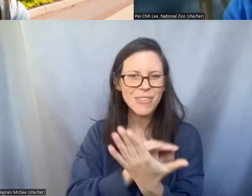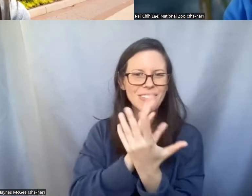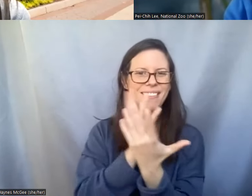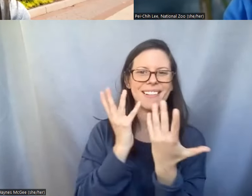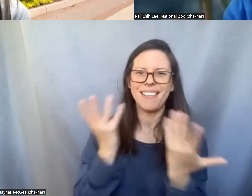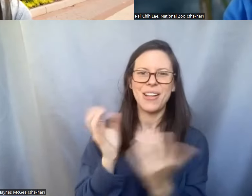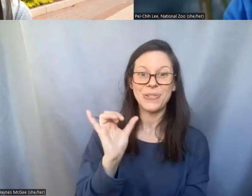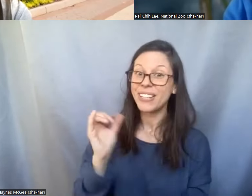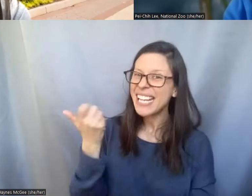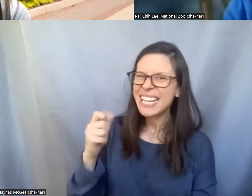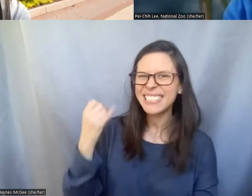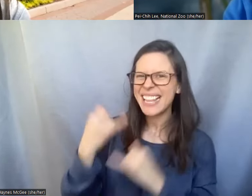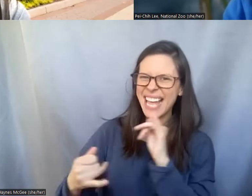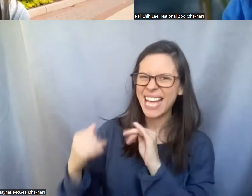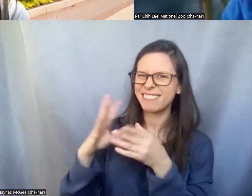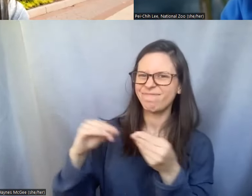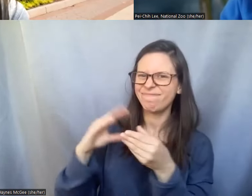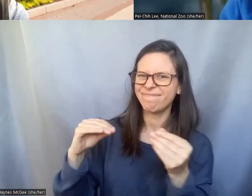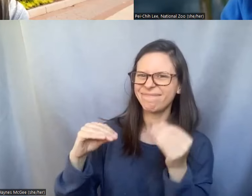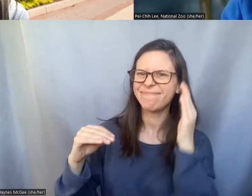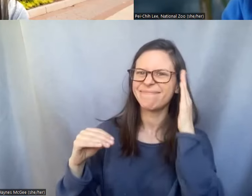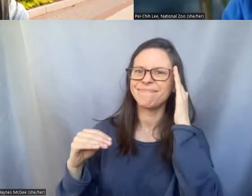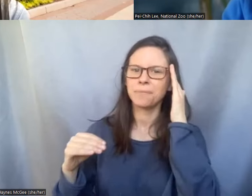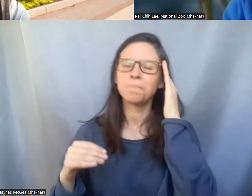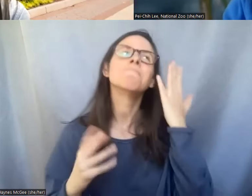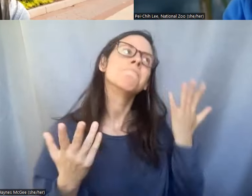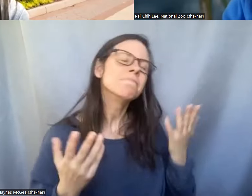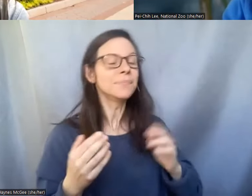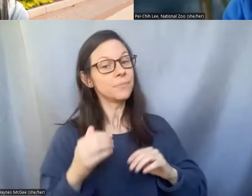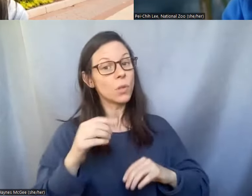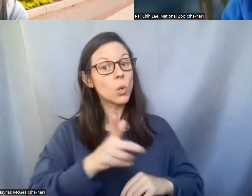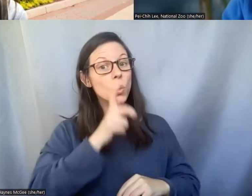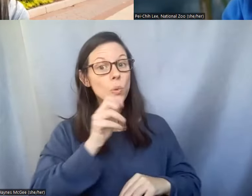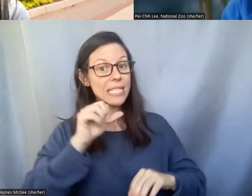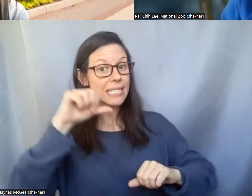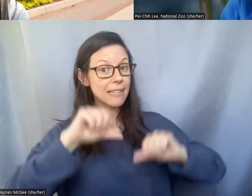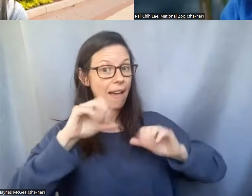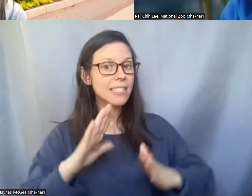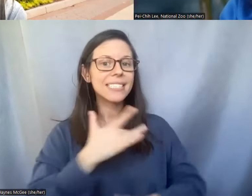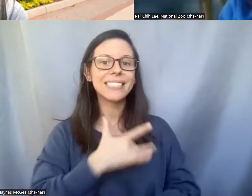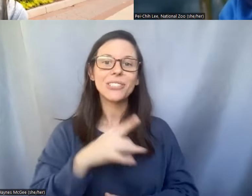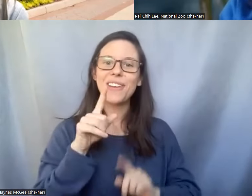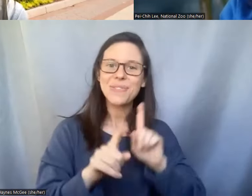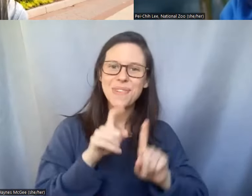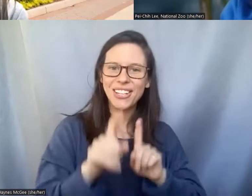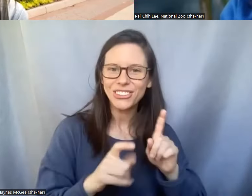Pei-Chih: Well as scientists we um ask a lot of questions so I would just encourage everyone to stay curious.